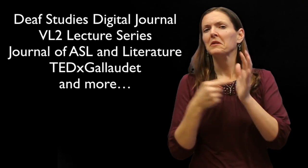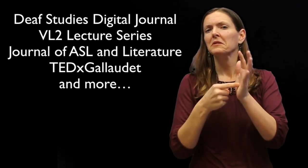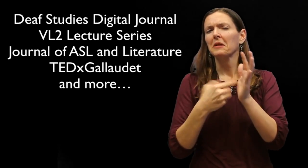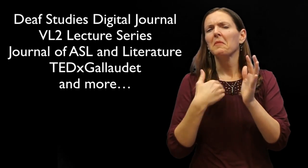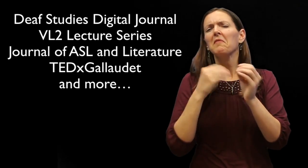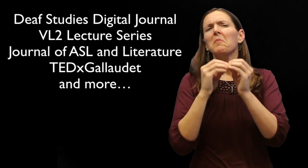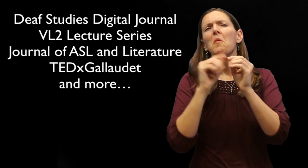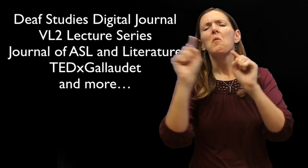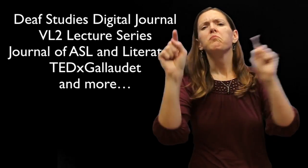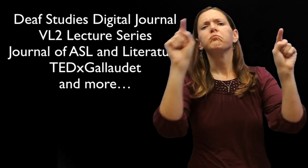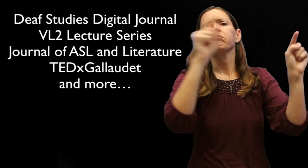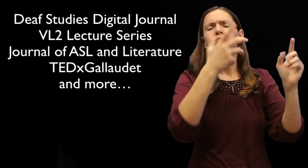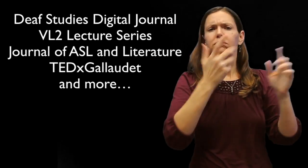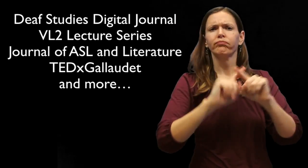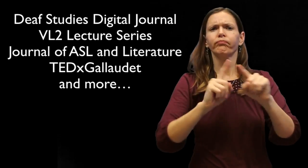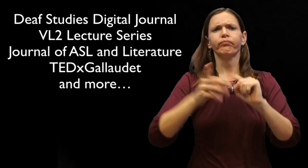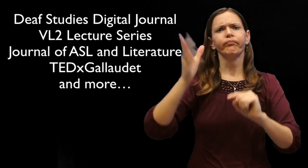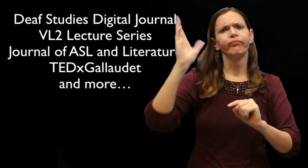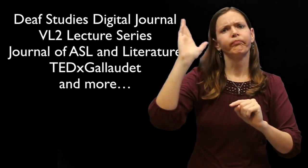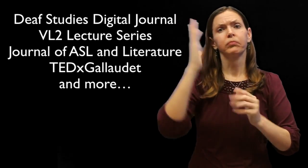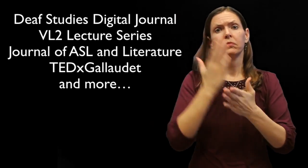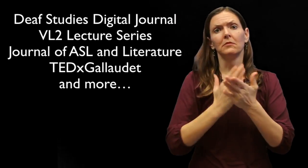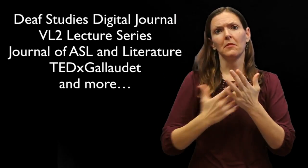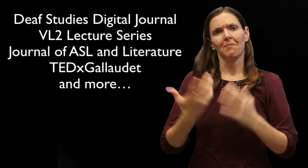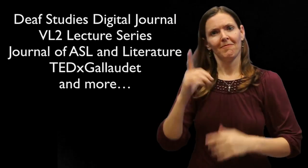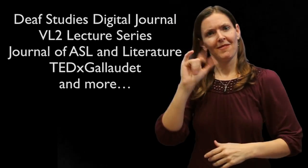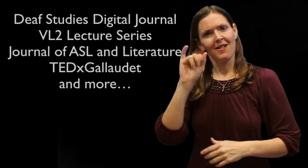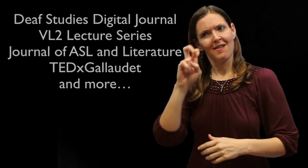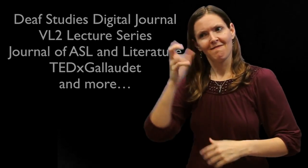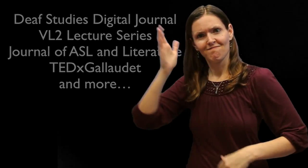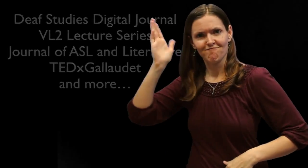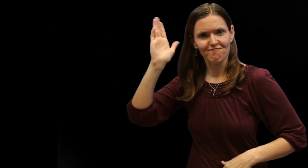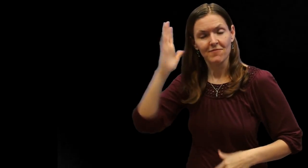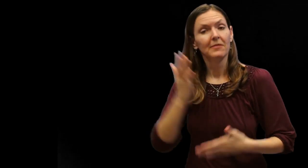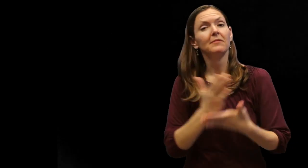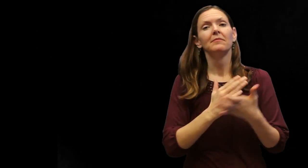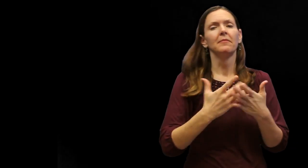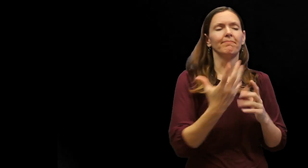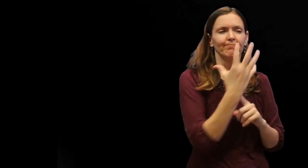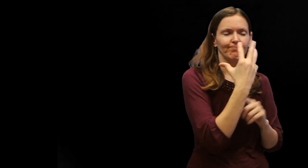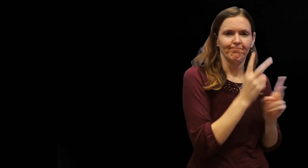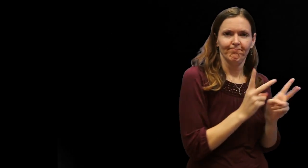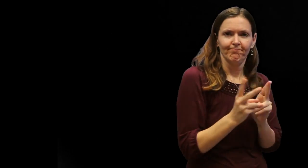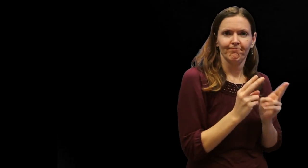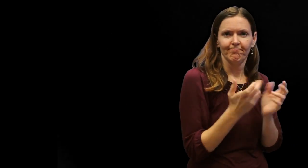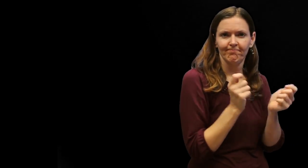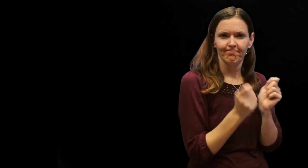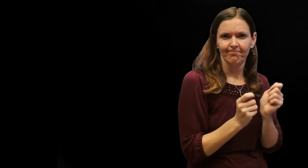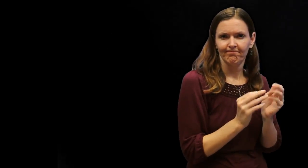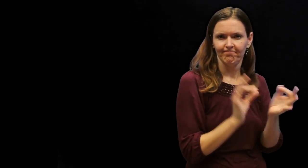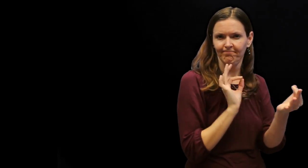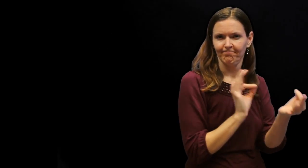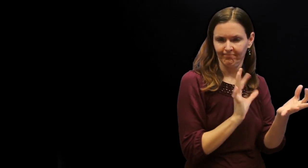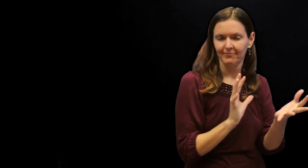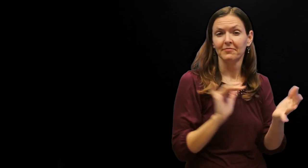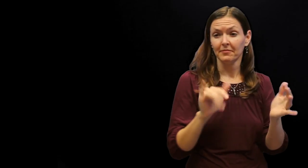although there are more out there where you can find documented academic presentations by experts in ASL. Some are recorded live, and some are rehearsed, filmed then edited.